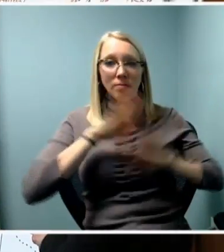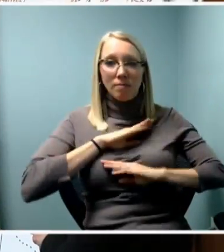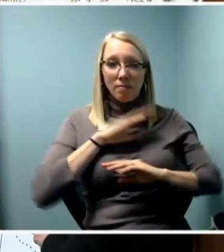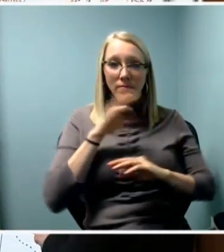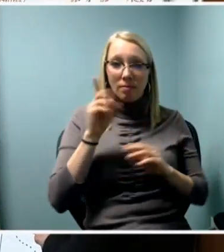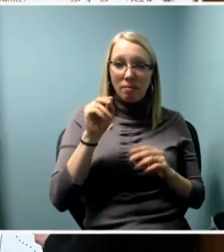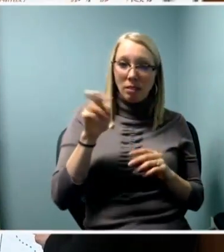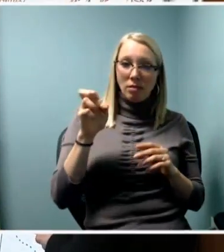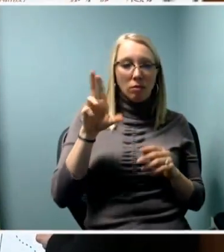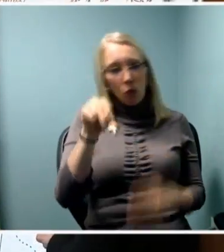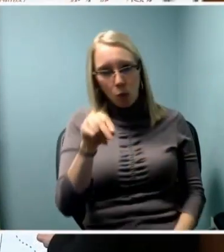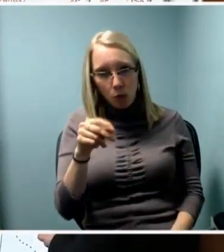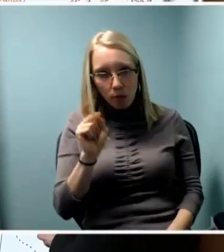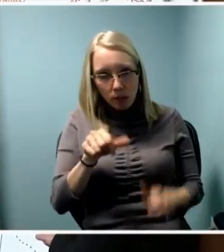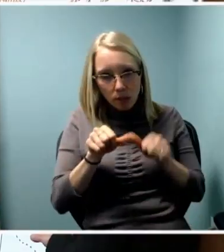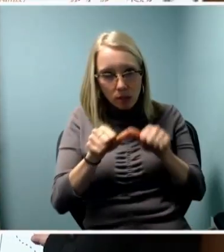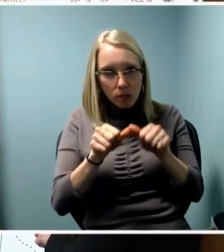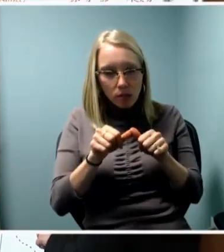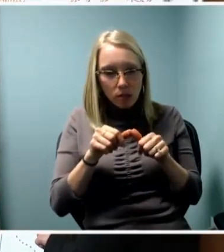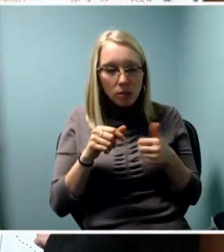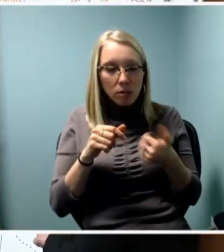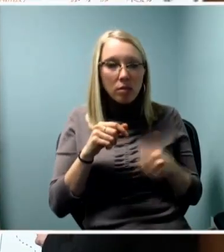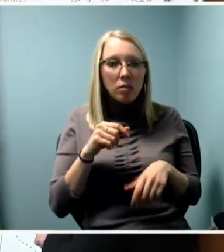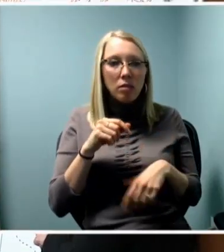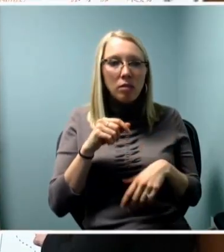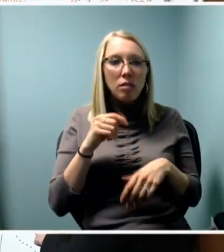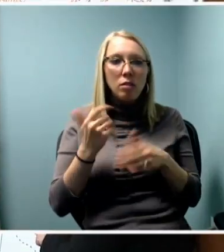who may become a part of this movement